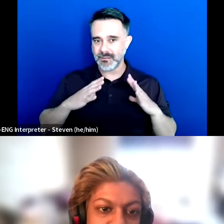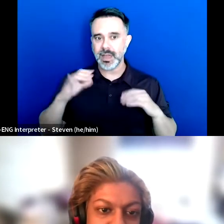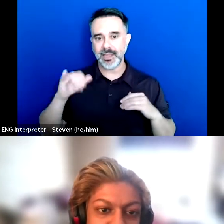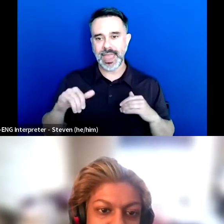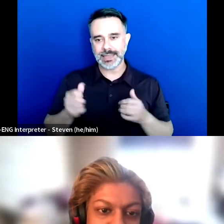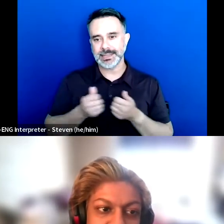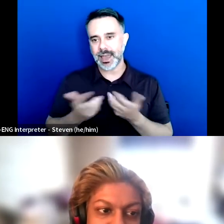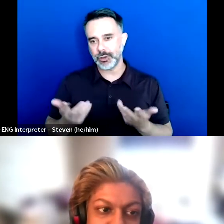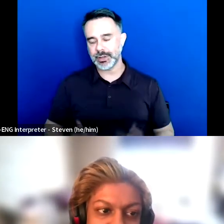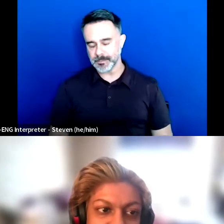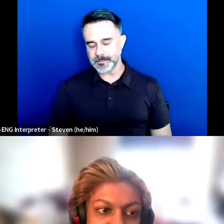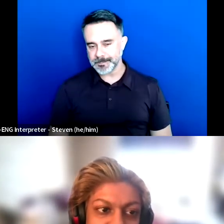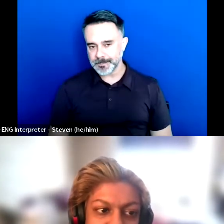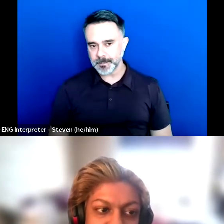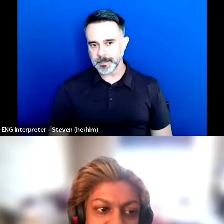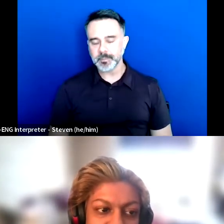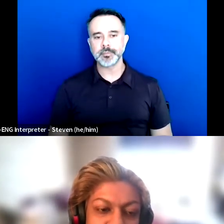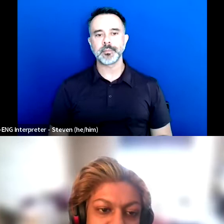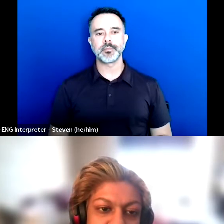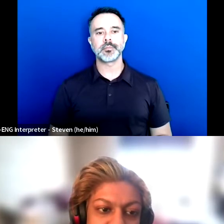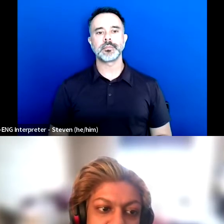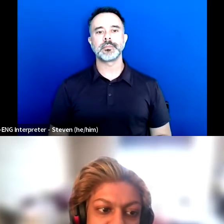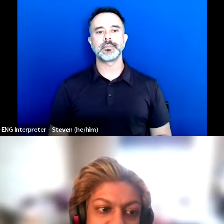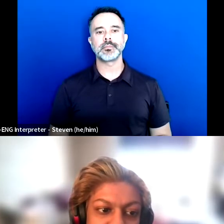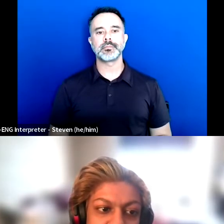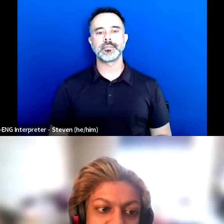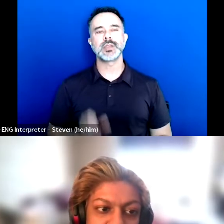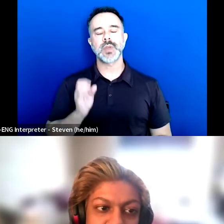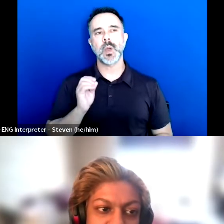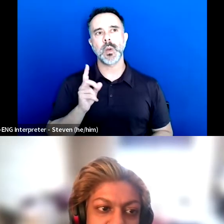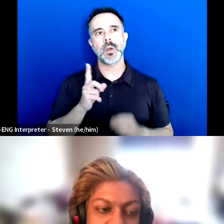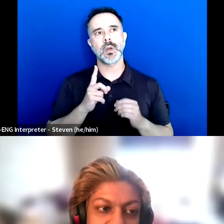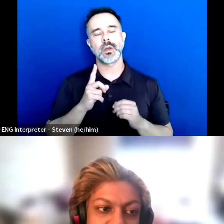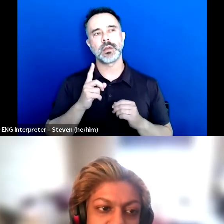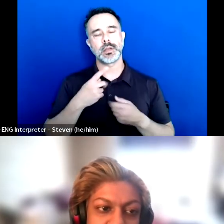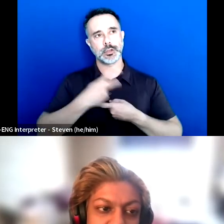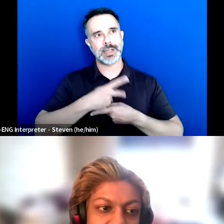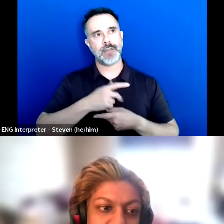So I think it's a case really looking after yourself as best you can.